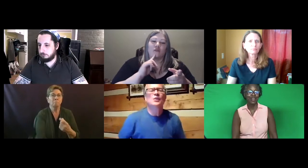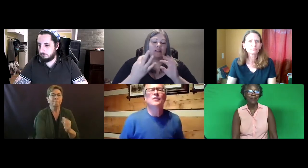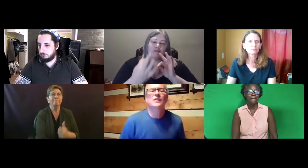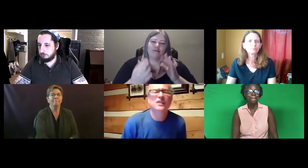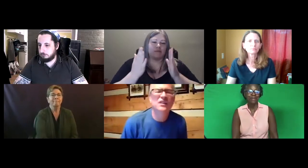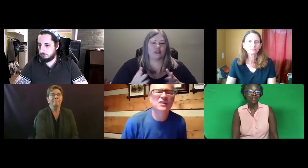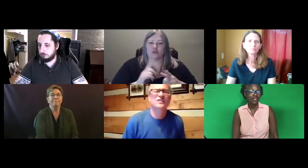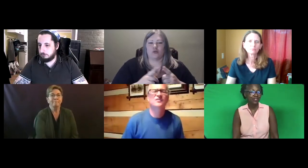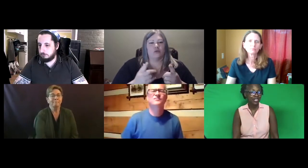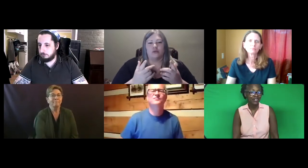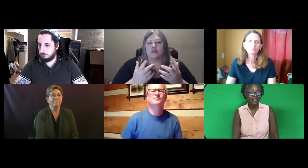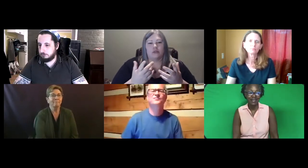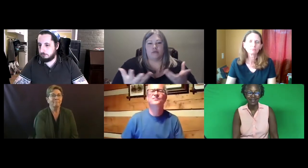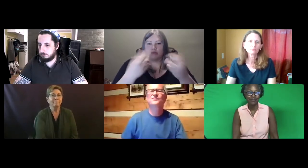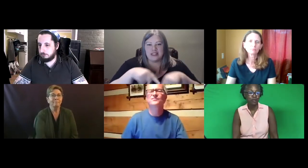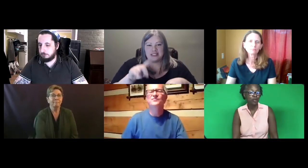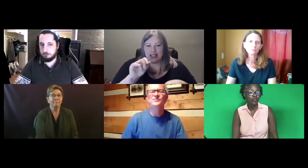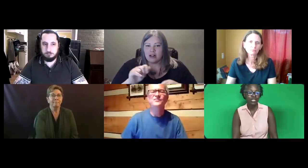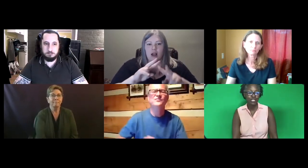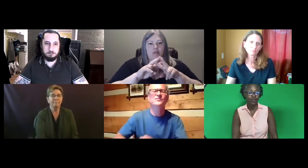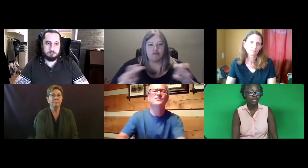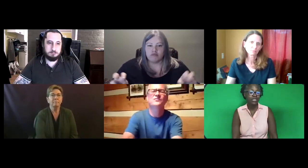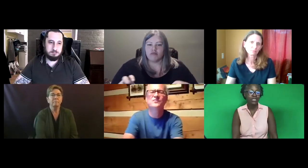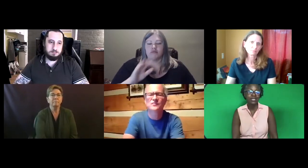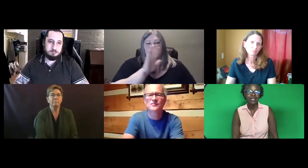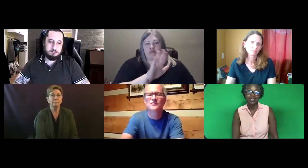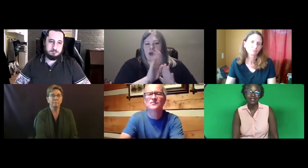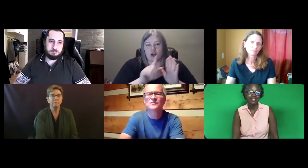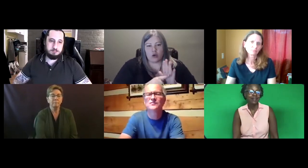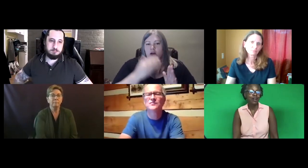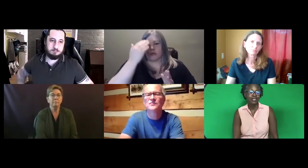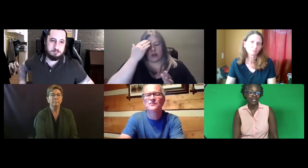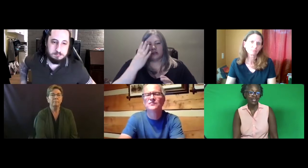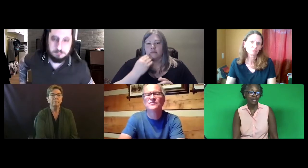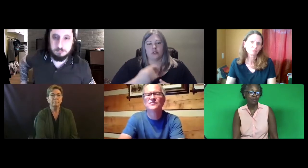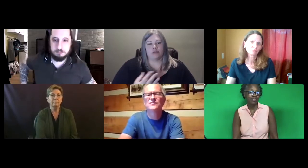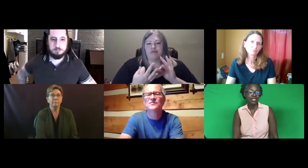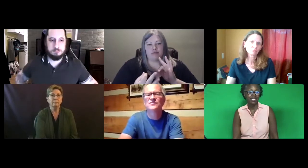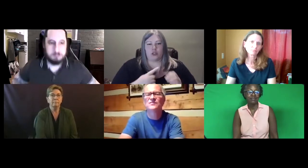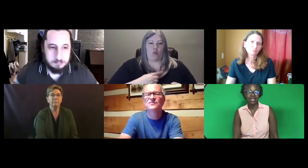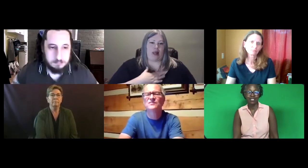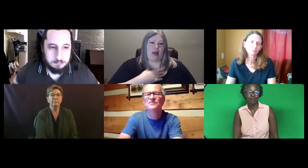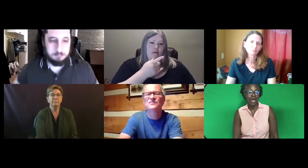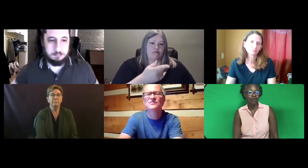And Dr. Henner was a perfect description of all the data that we received and your background